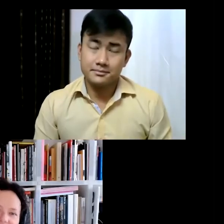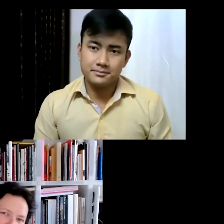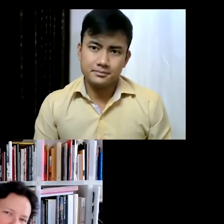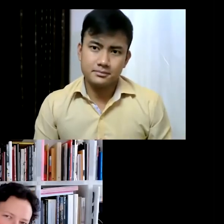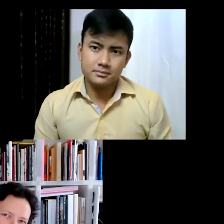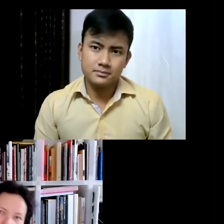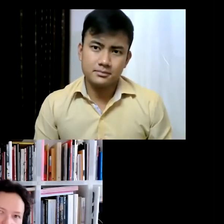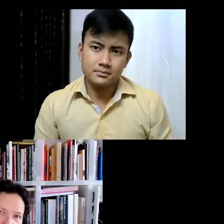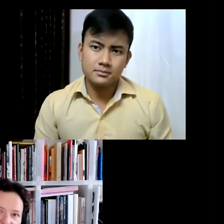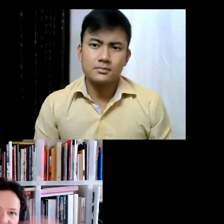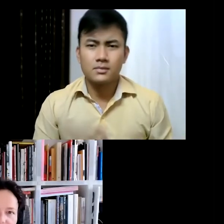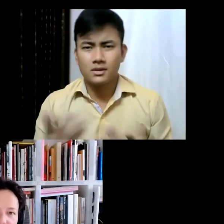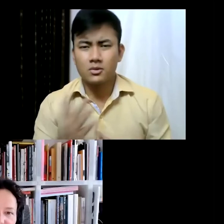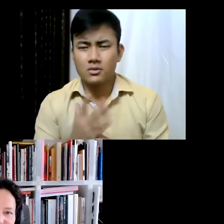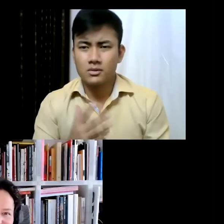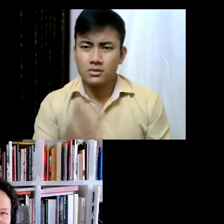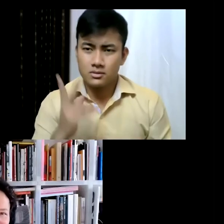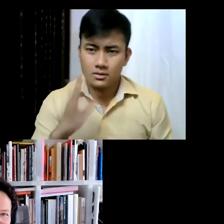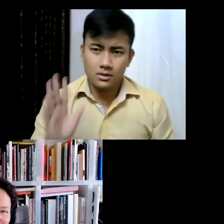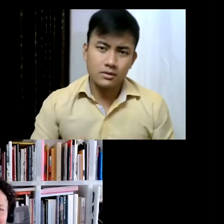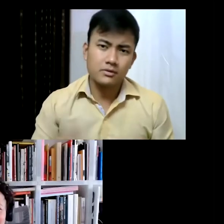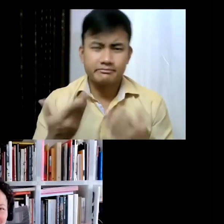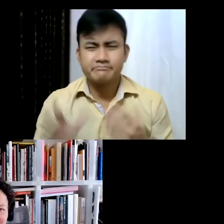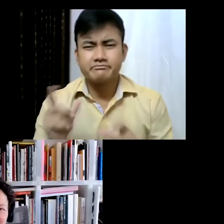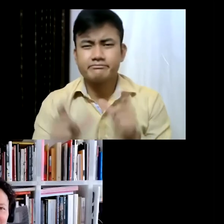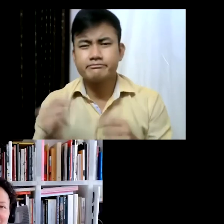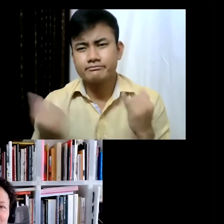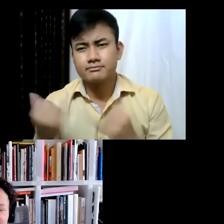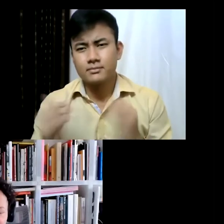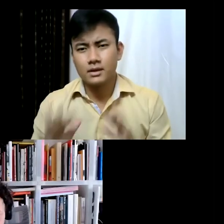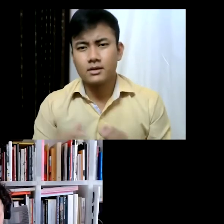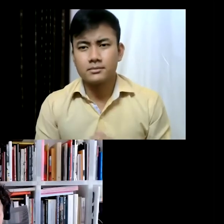it's overwhelming... this is not what's happening this year, of course, now the visitations has